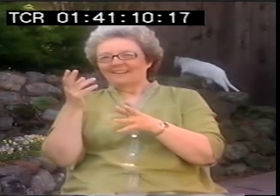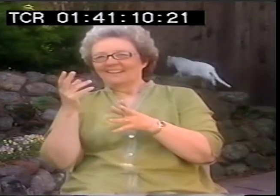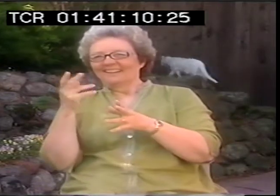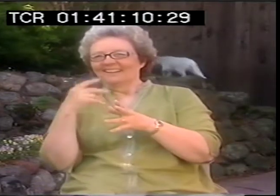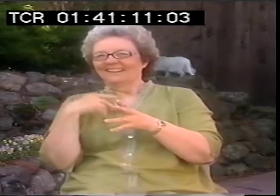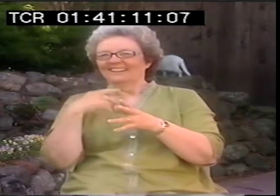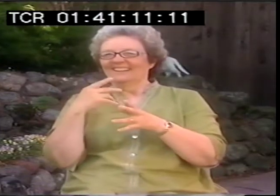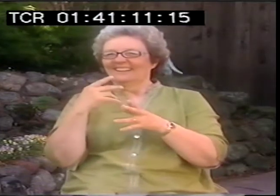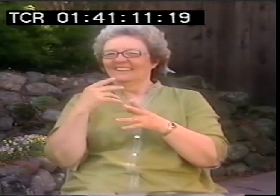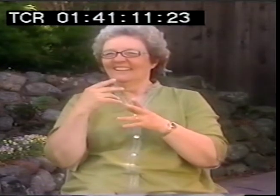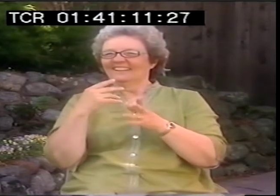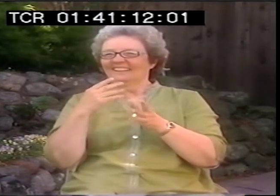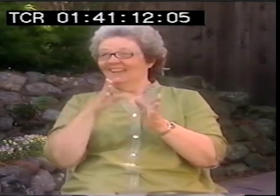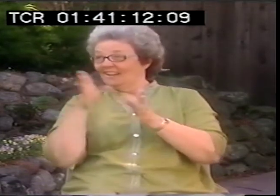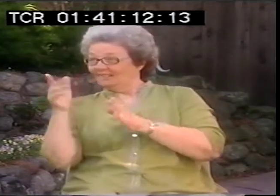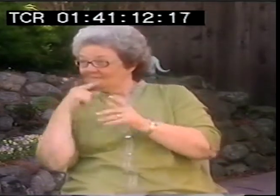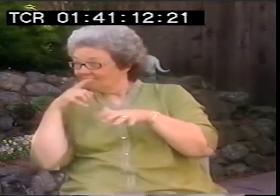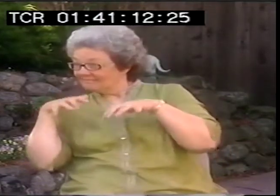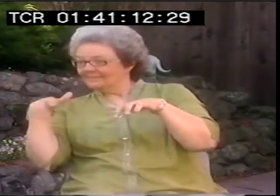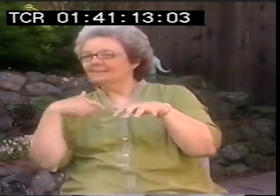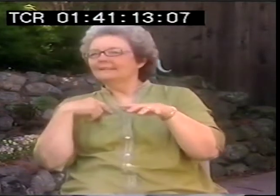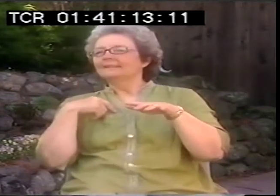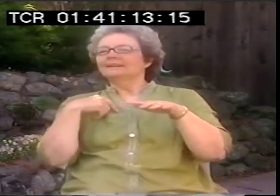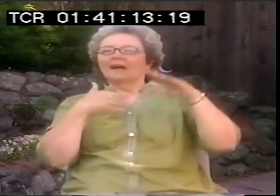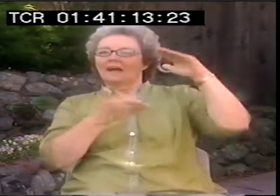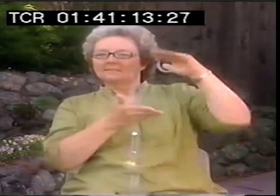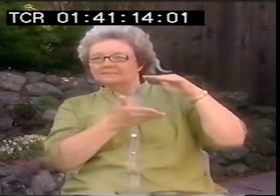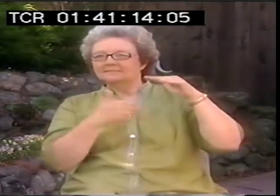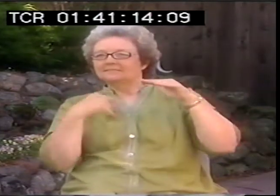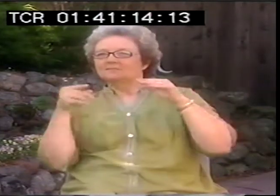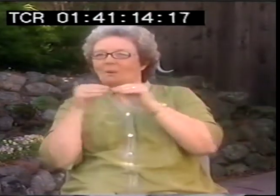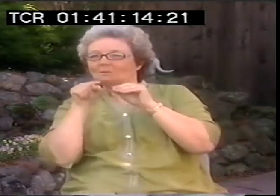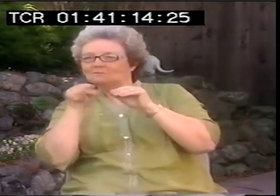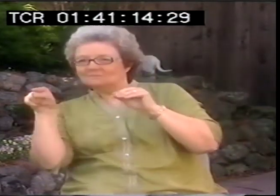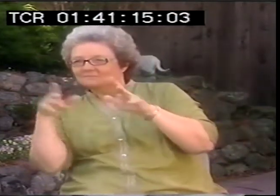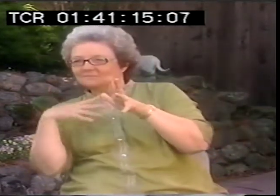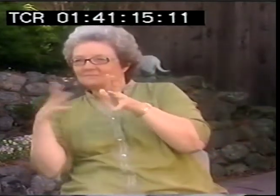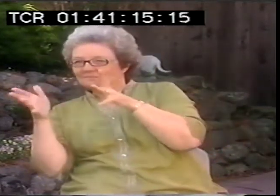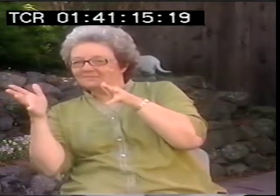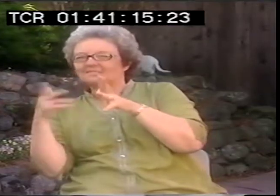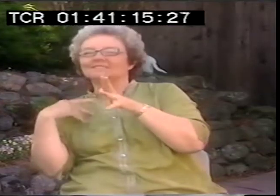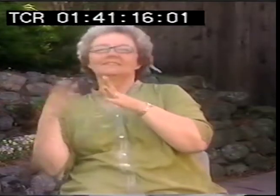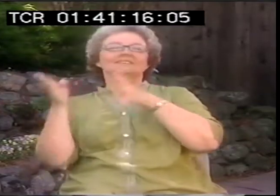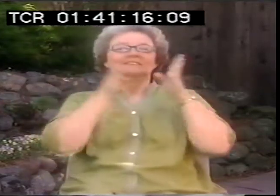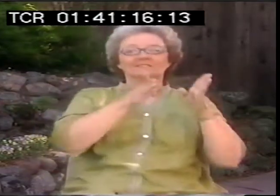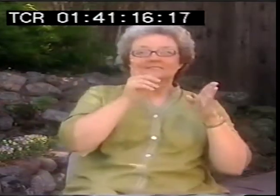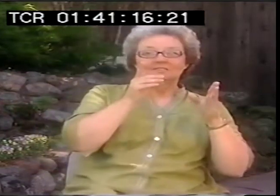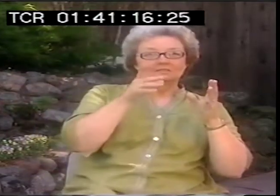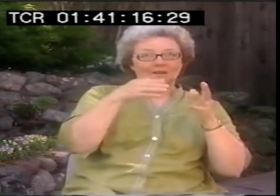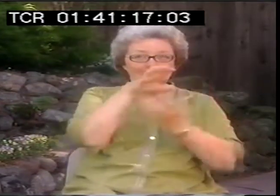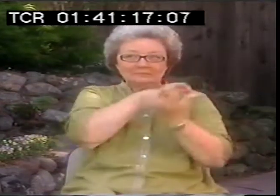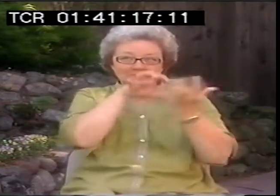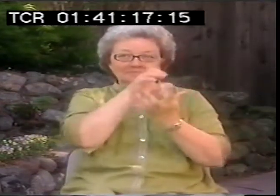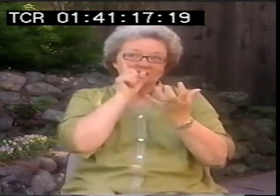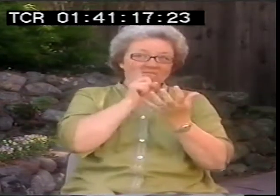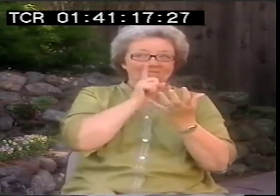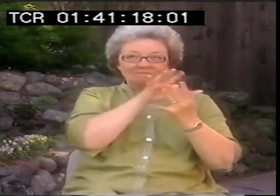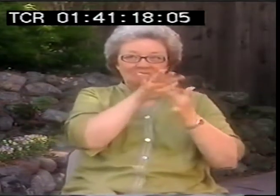Hearing audiences have less of a resonance with it. But the deaf audiences really get it, or a mixed audience with more people who sign.